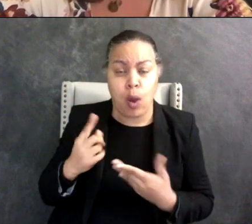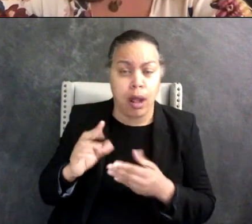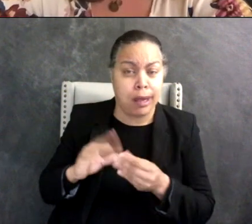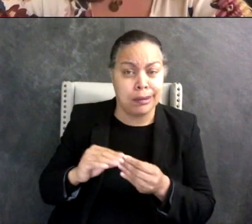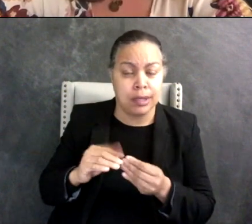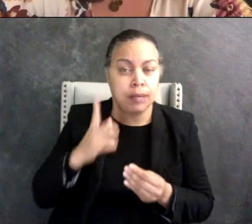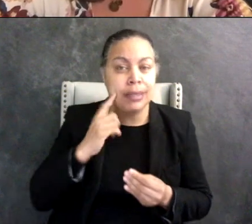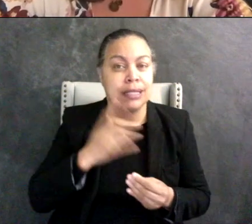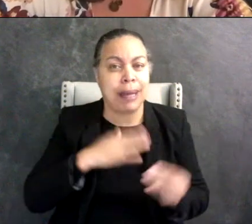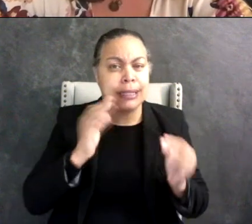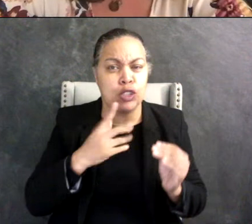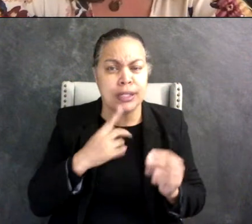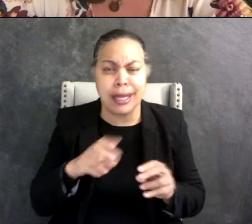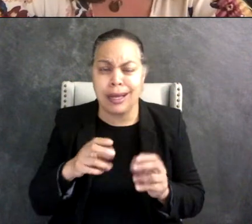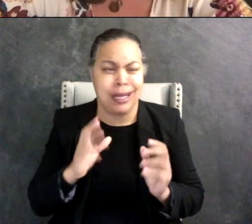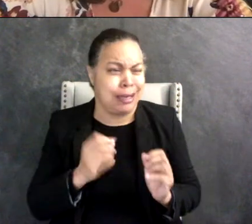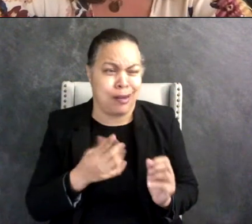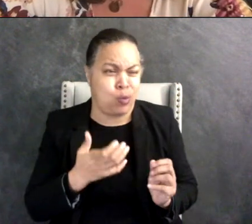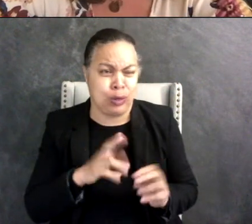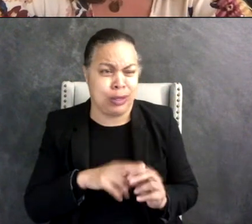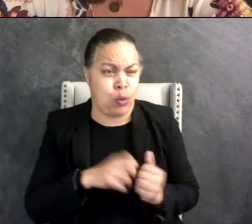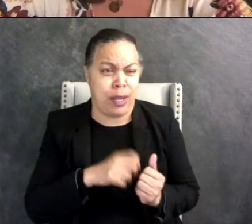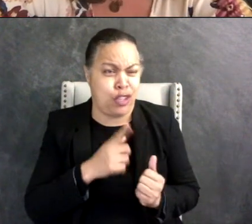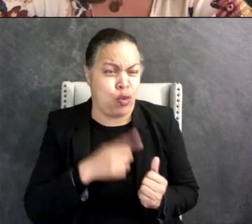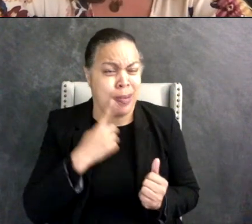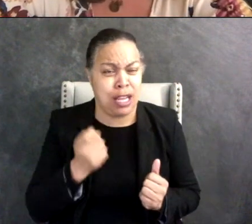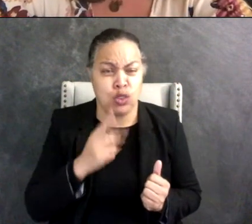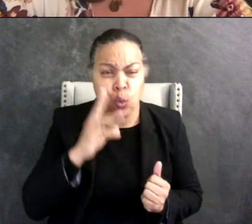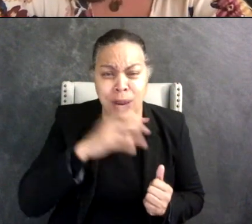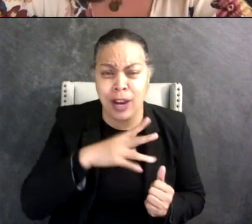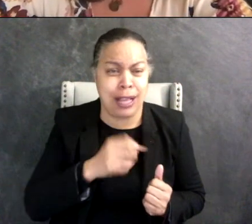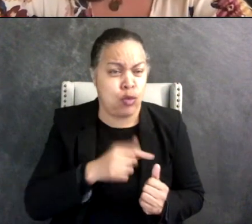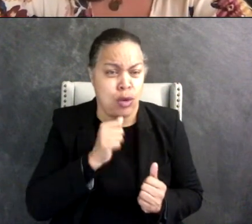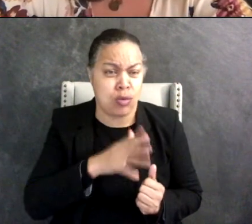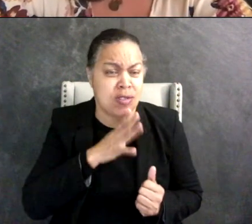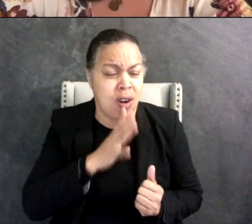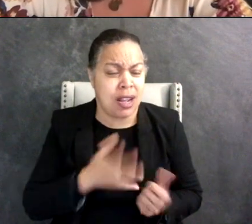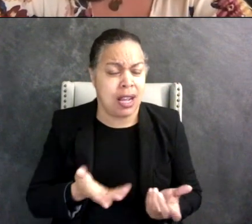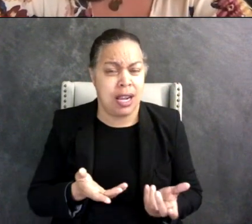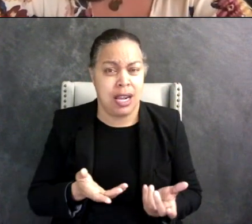sit with you because you're weird and you don't talk and yeah, so it was very traumatizing